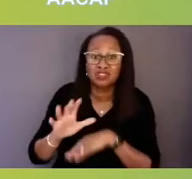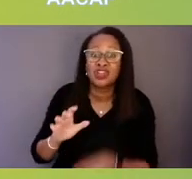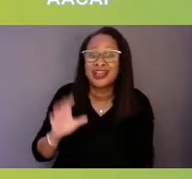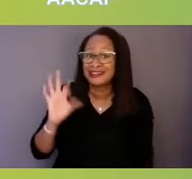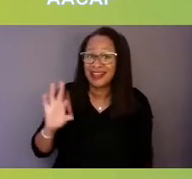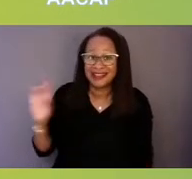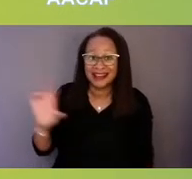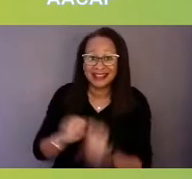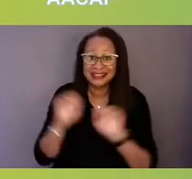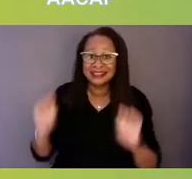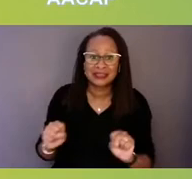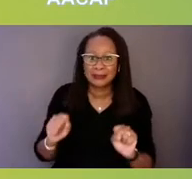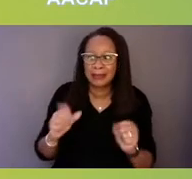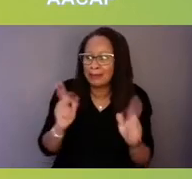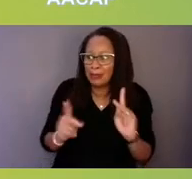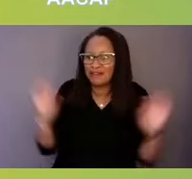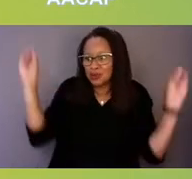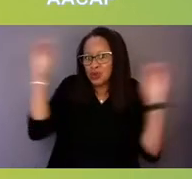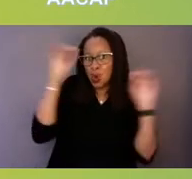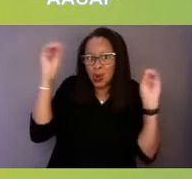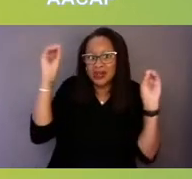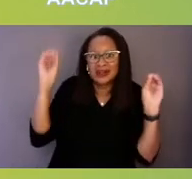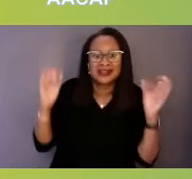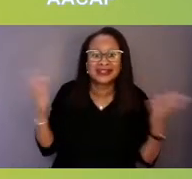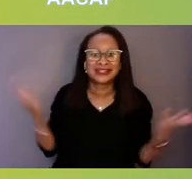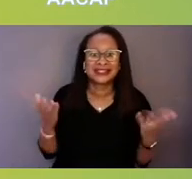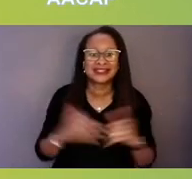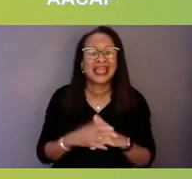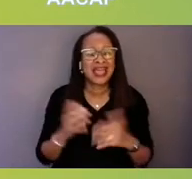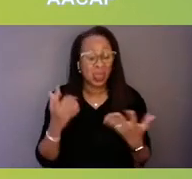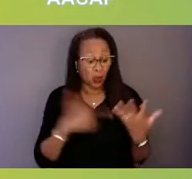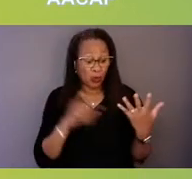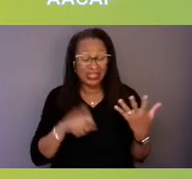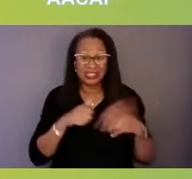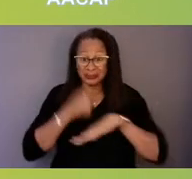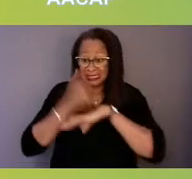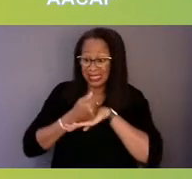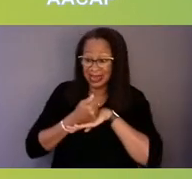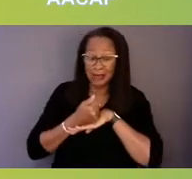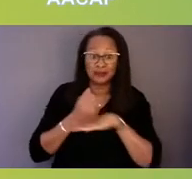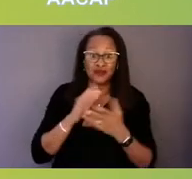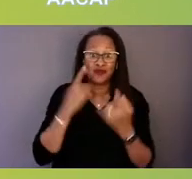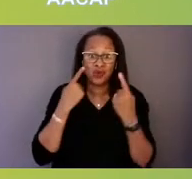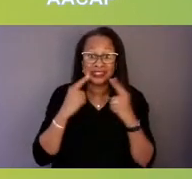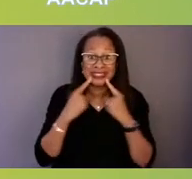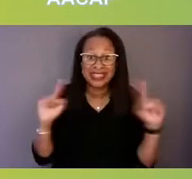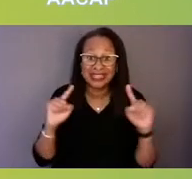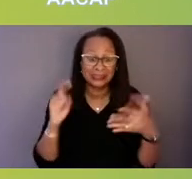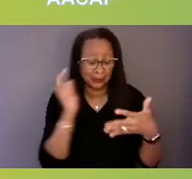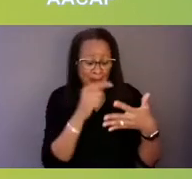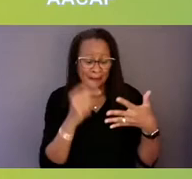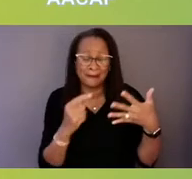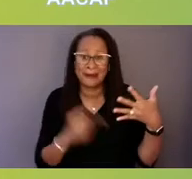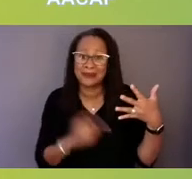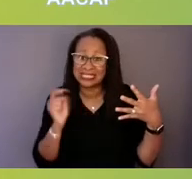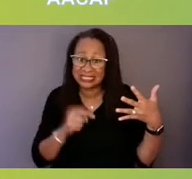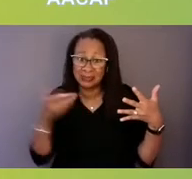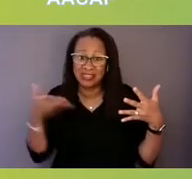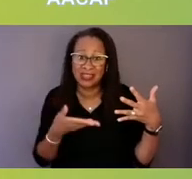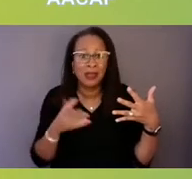and these are the pieces that we need in place for it to be successful. So there's just so much work to be done,